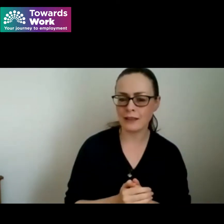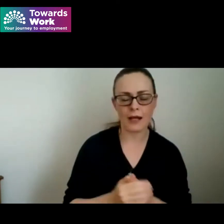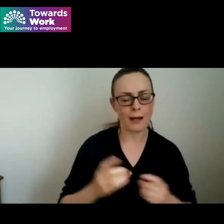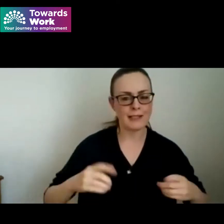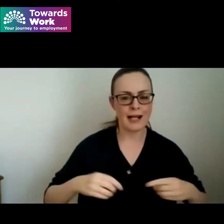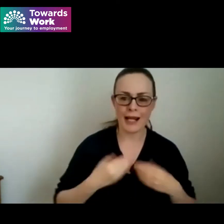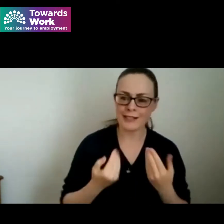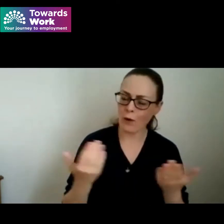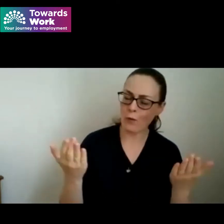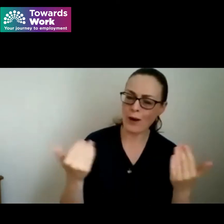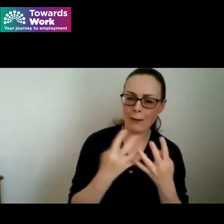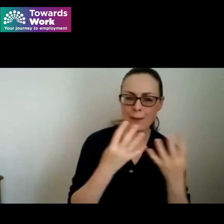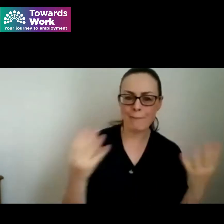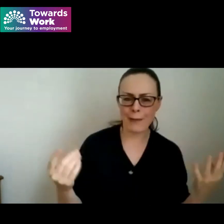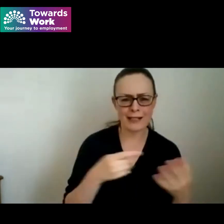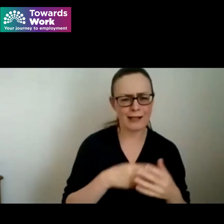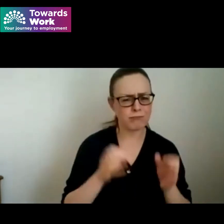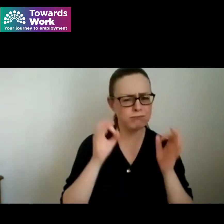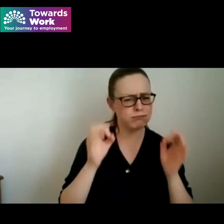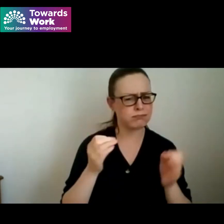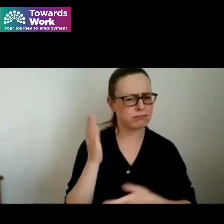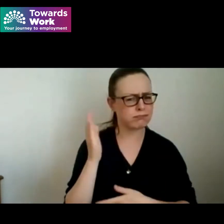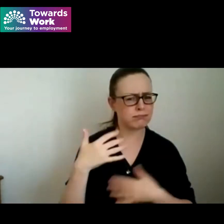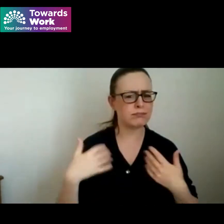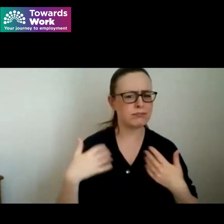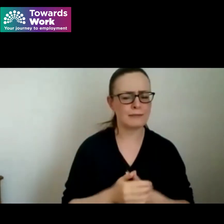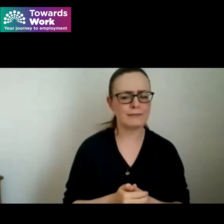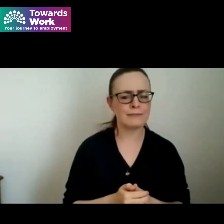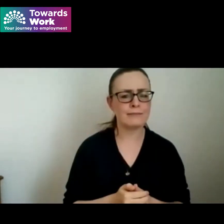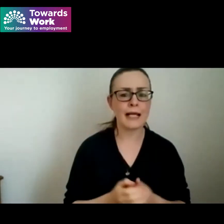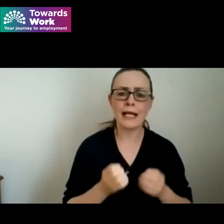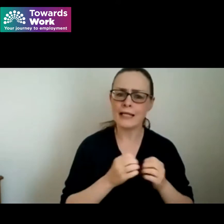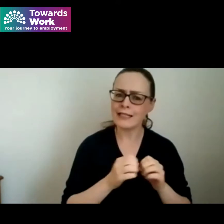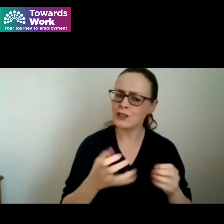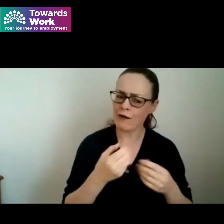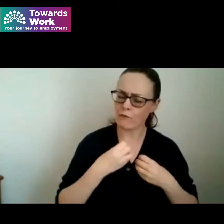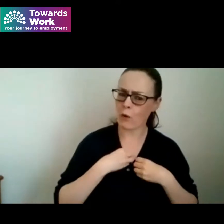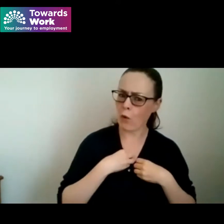our panel of incredible speakers each have lived experience of a disability